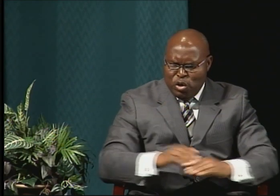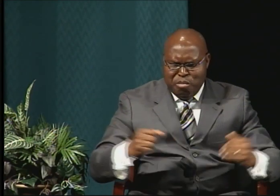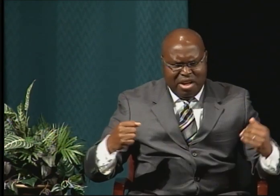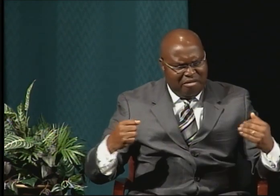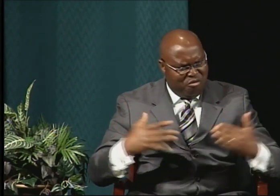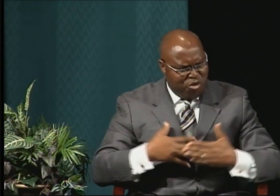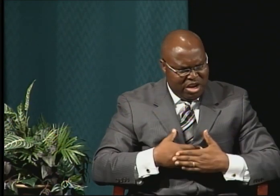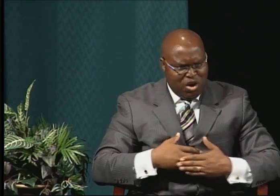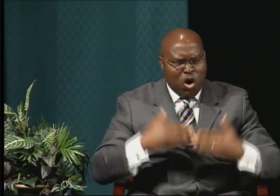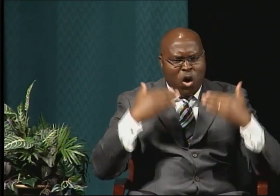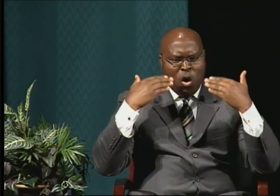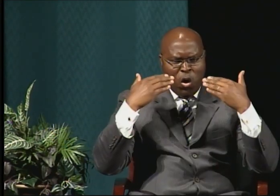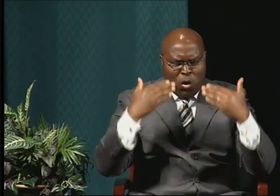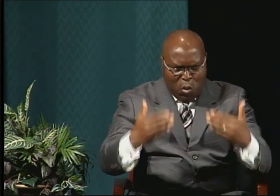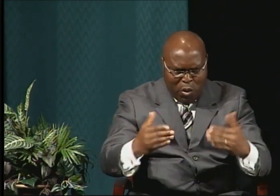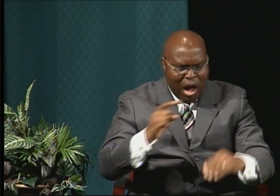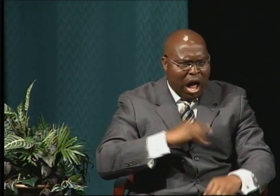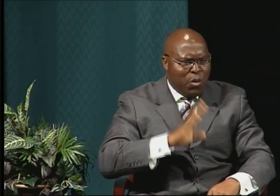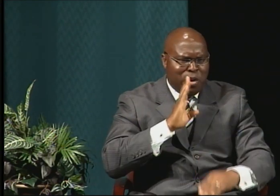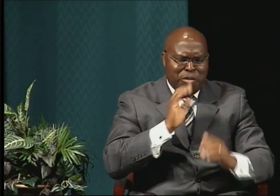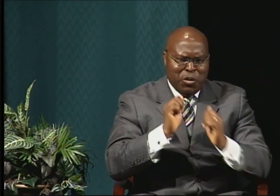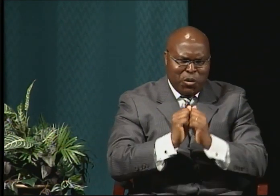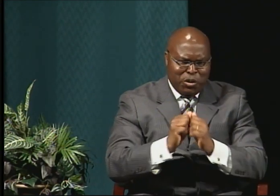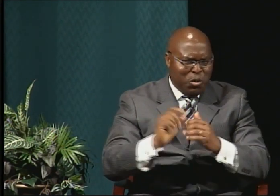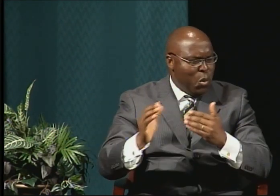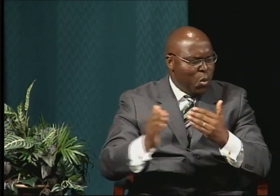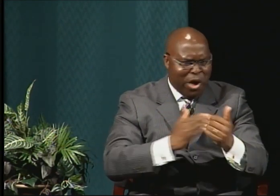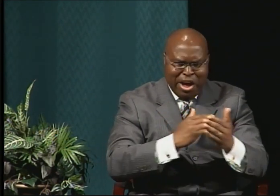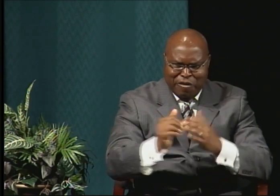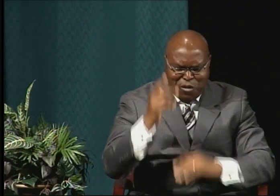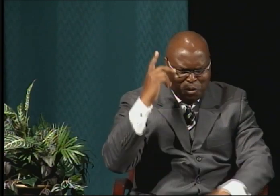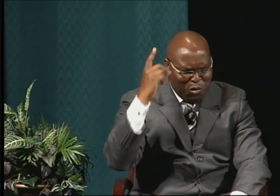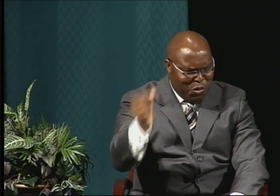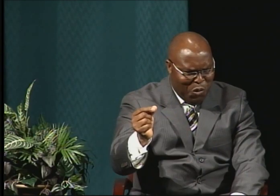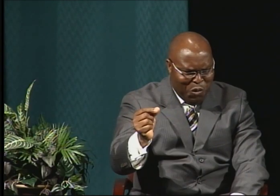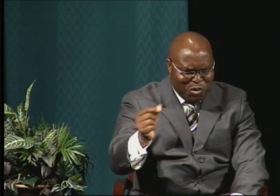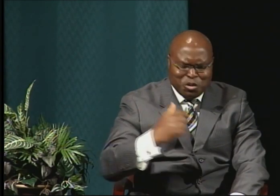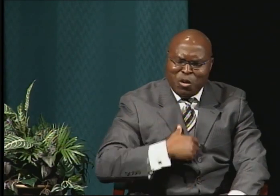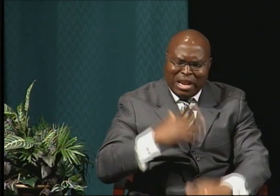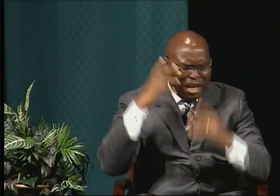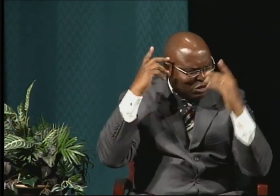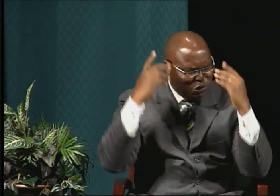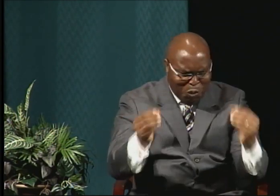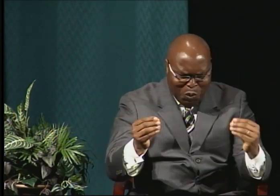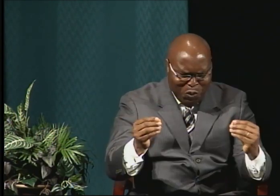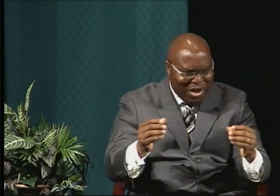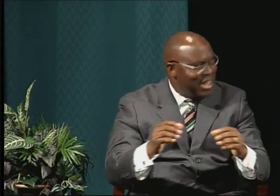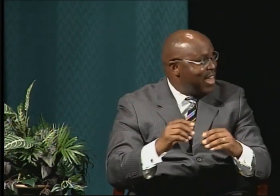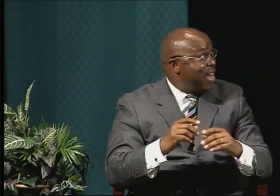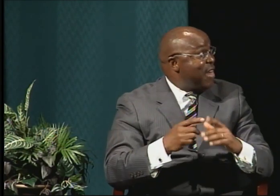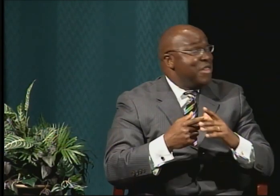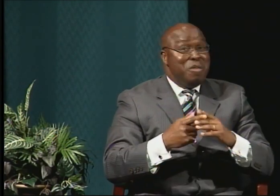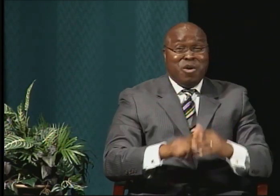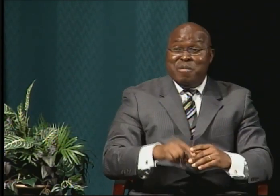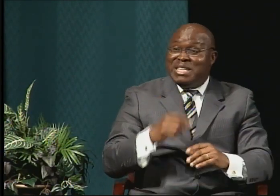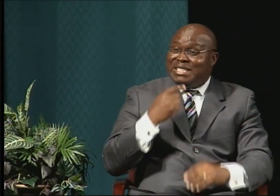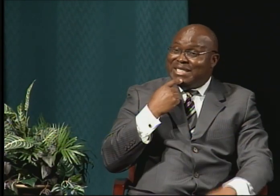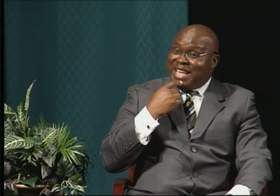God said: I will meet you wherever you go.